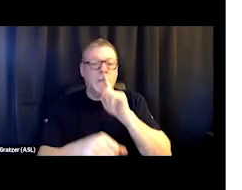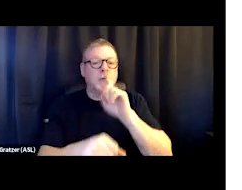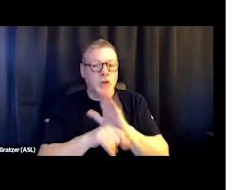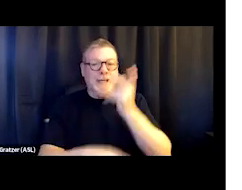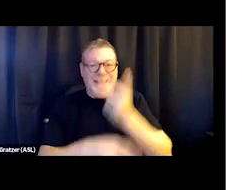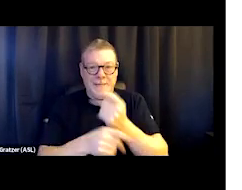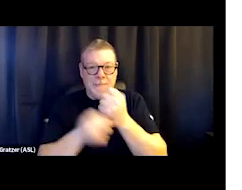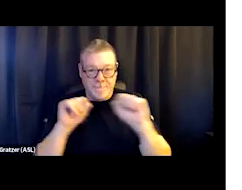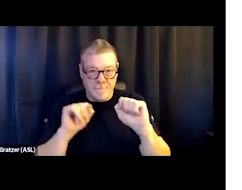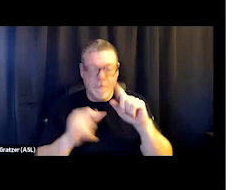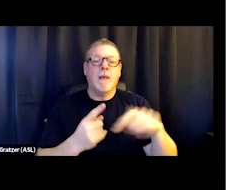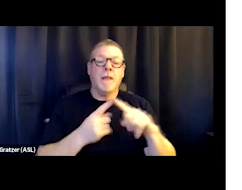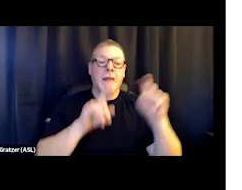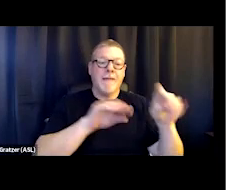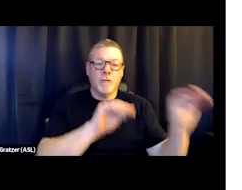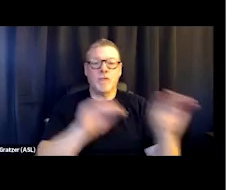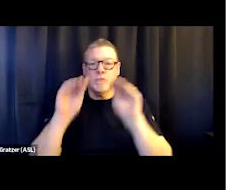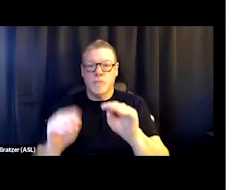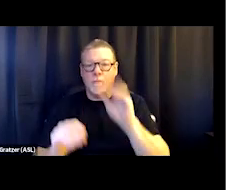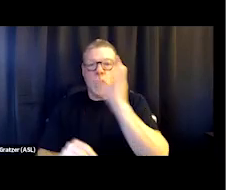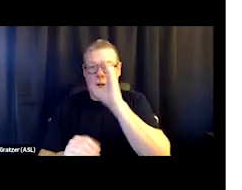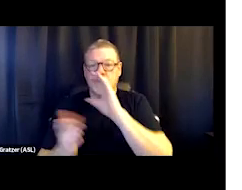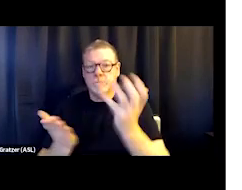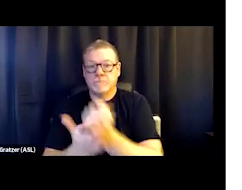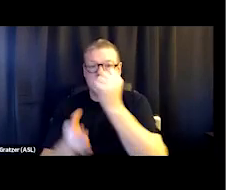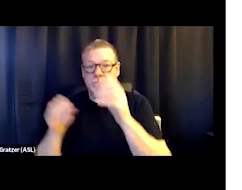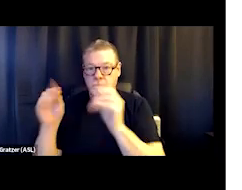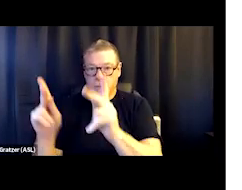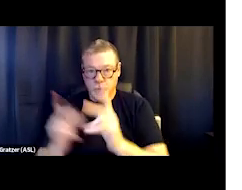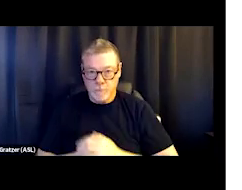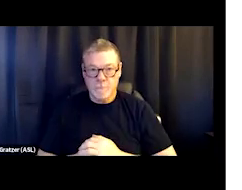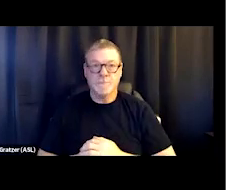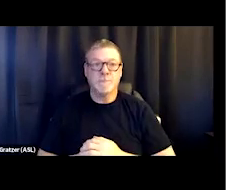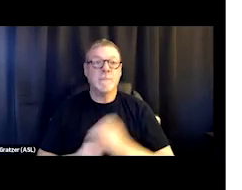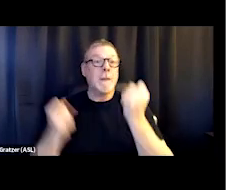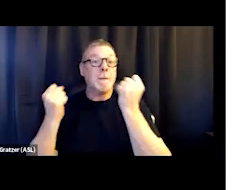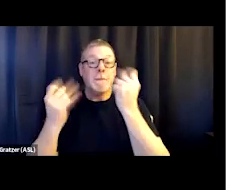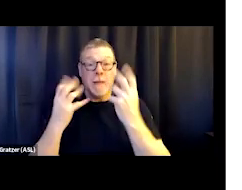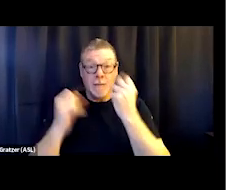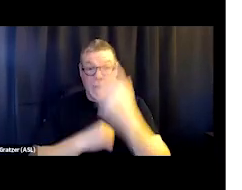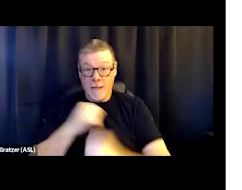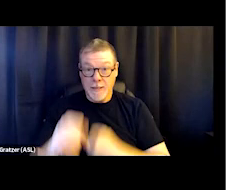and then they have to look for the next opportunity. So for many, many years, the unsheltered population,